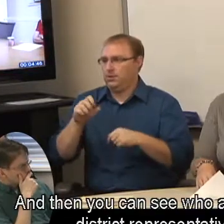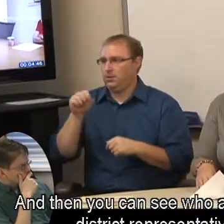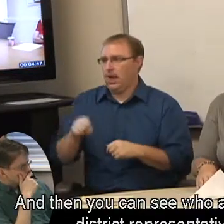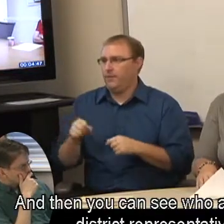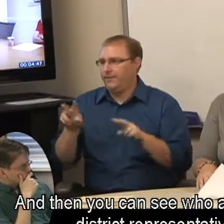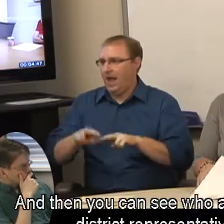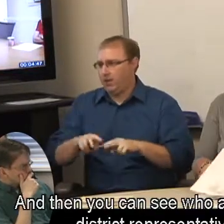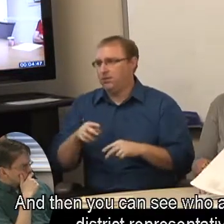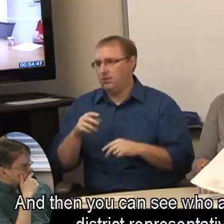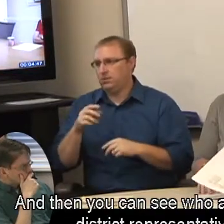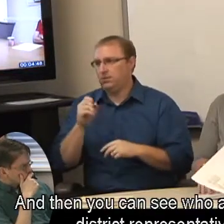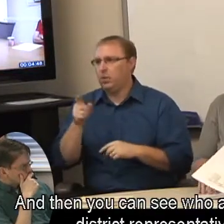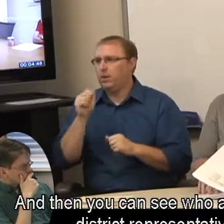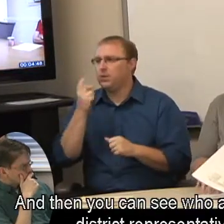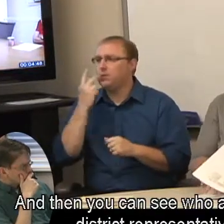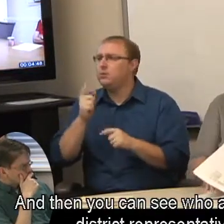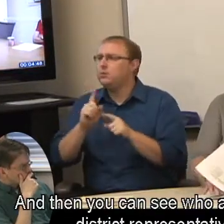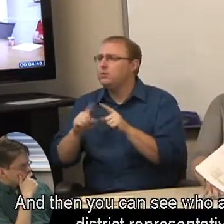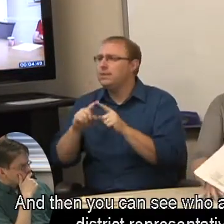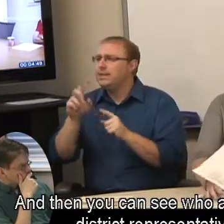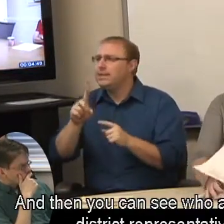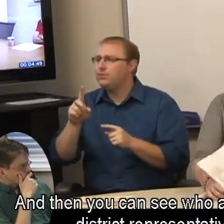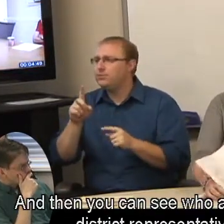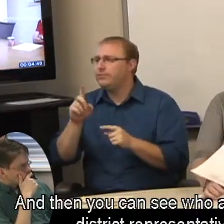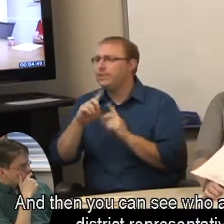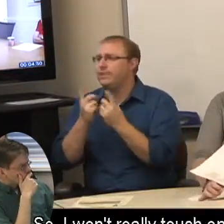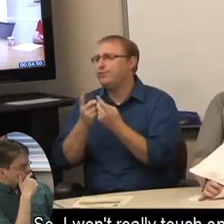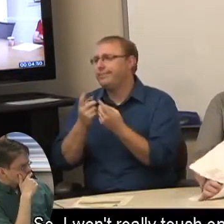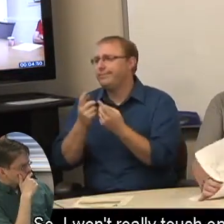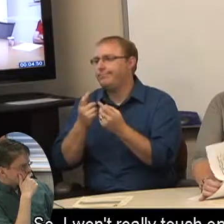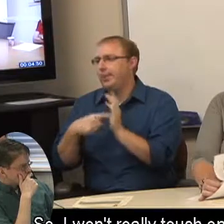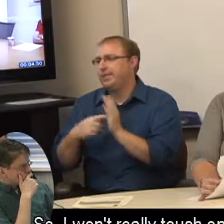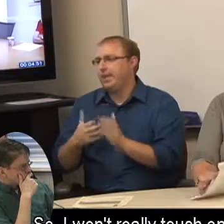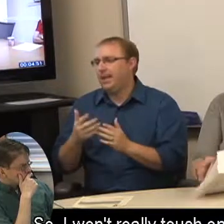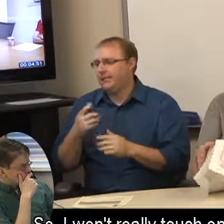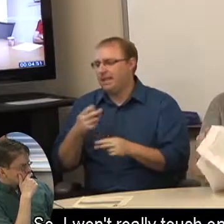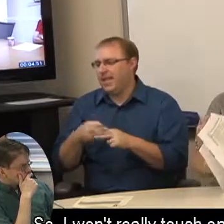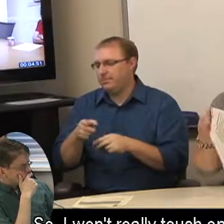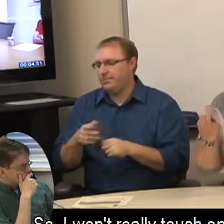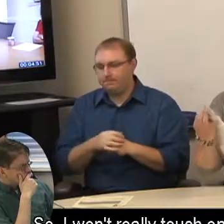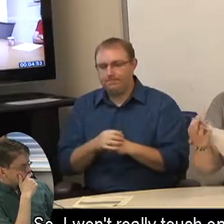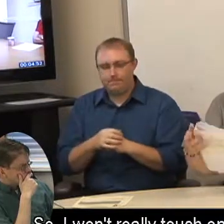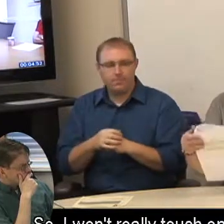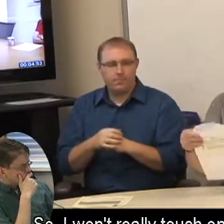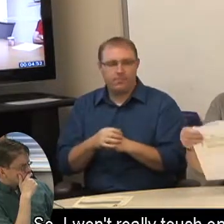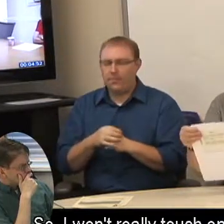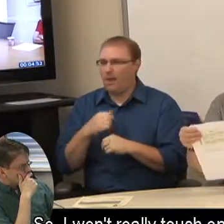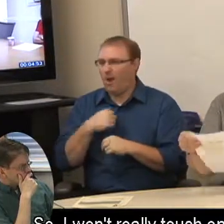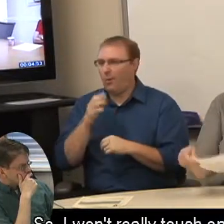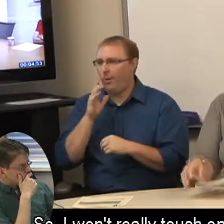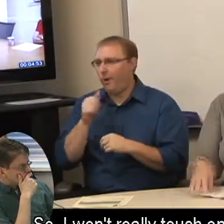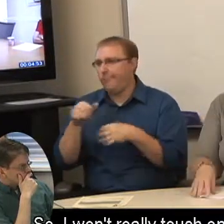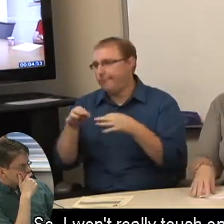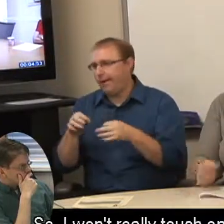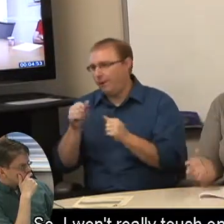And then you can see who are the other district representatives. So, I won't really touch on that one.